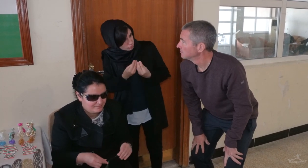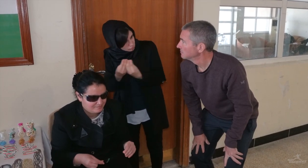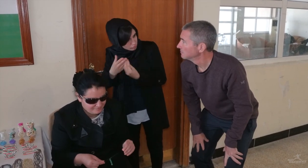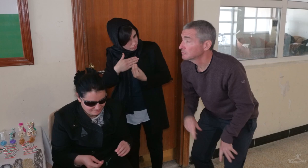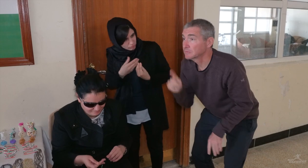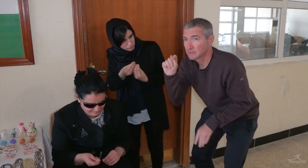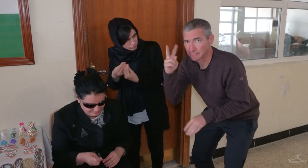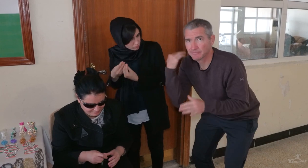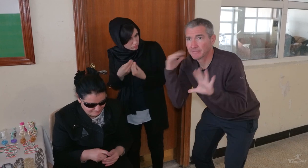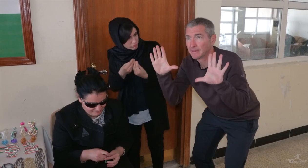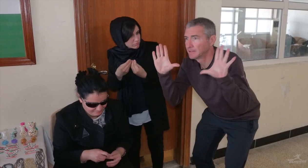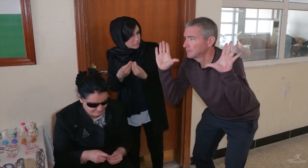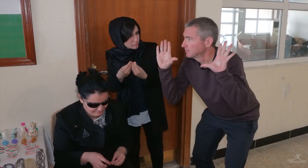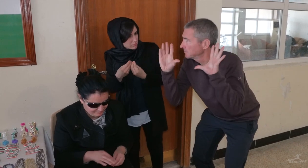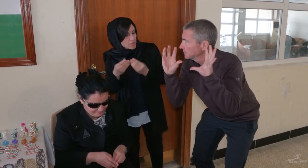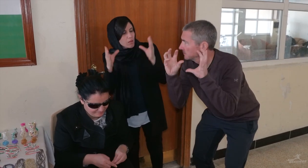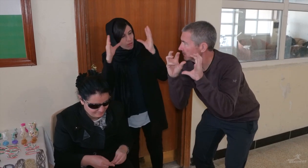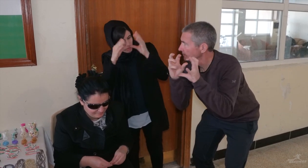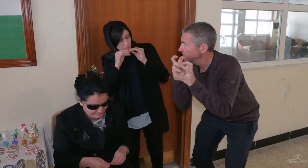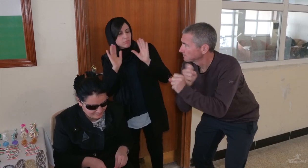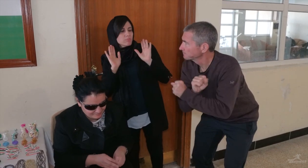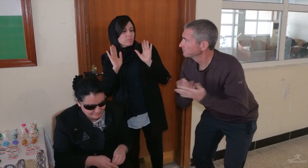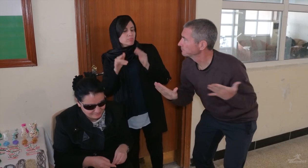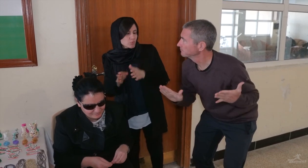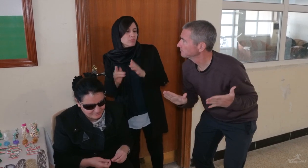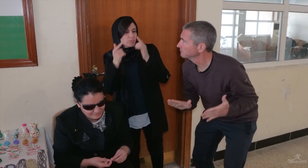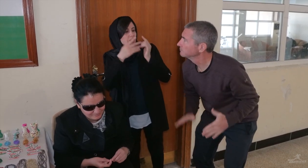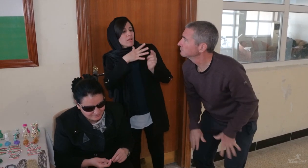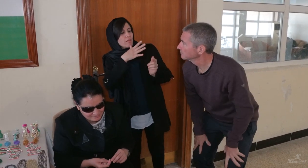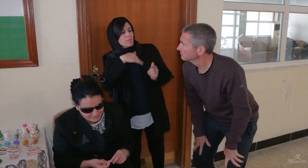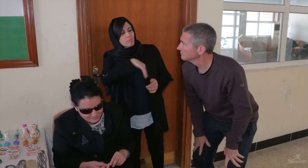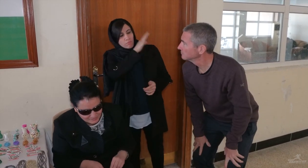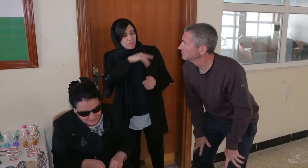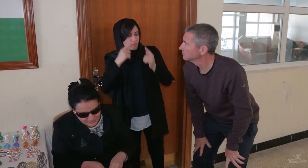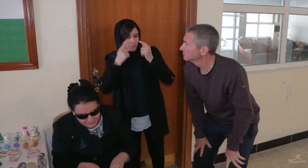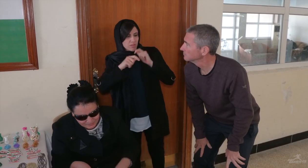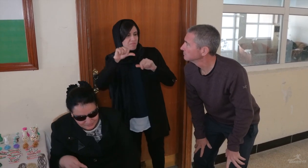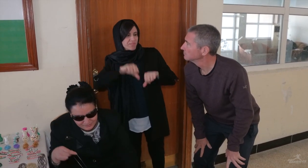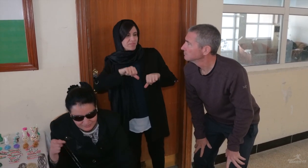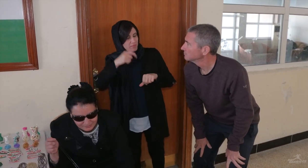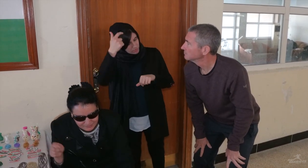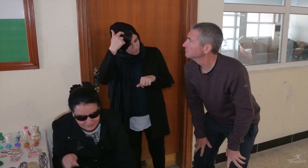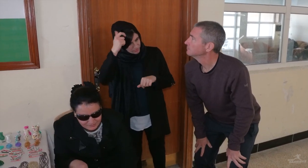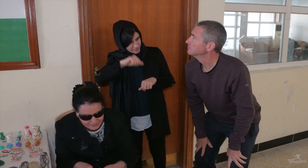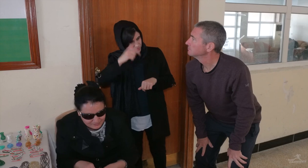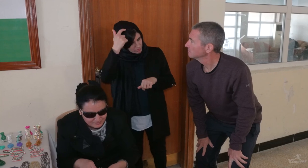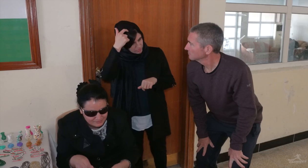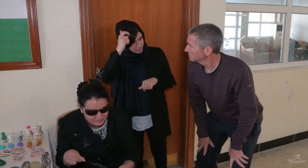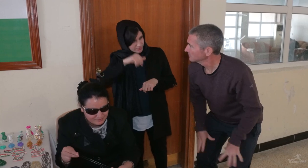We were very close until she became entirely blind. Optic nerve got lost sight with her brain.